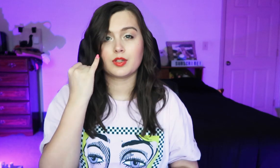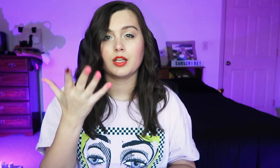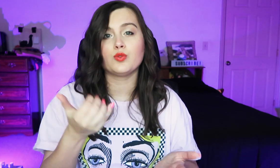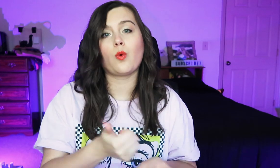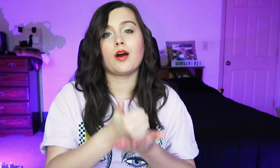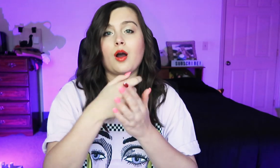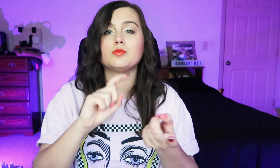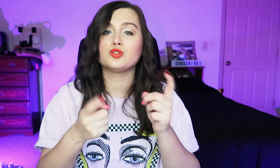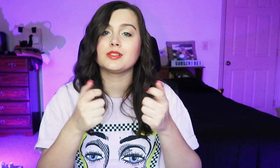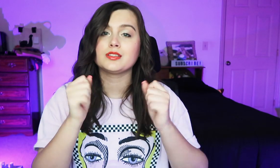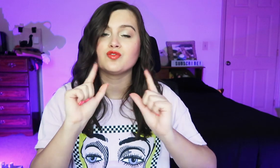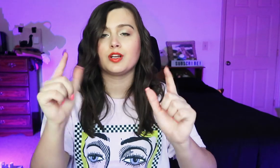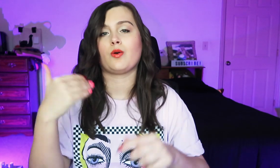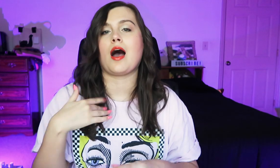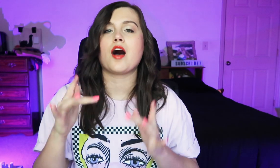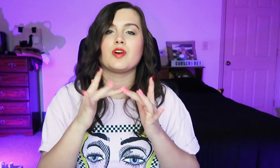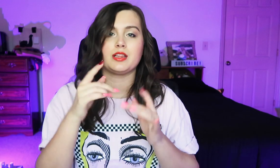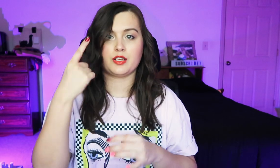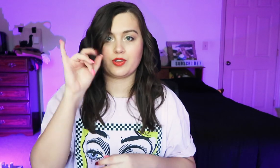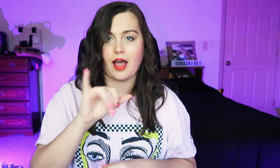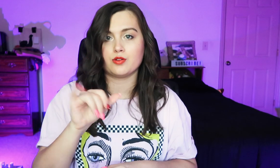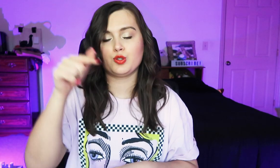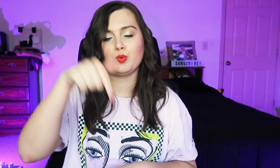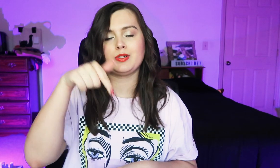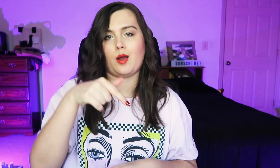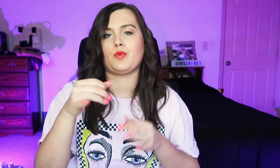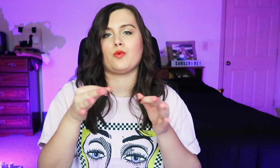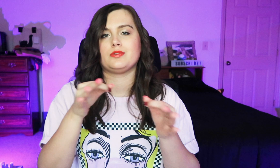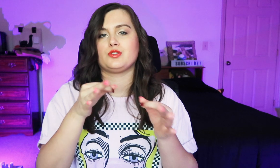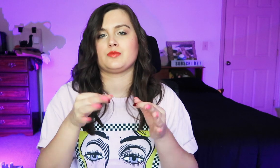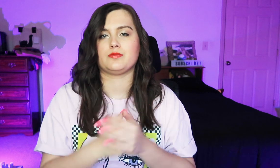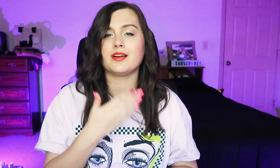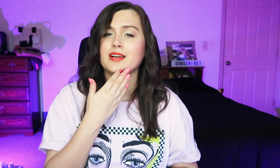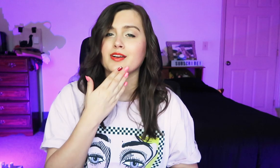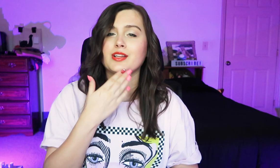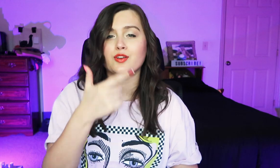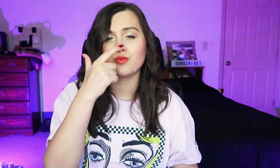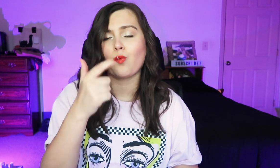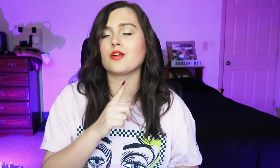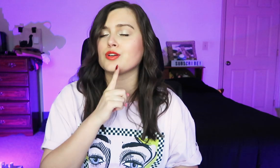If you'd like to translate this video, I have a link below in the description. Thank you for watching.